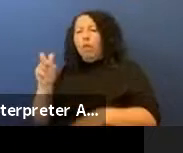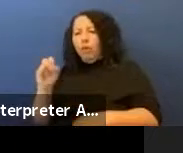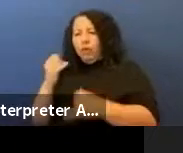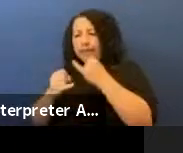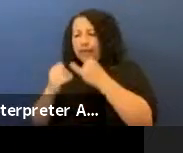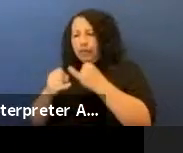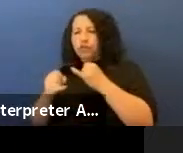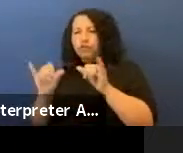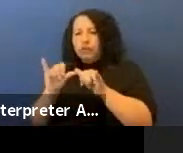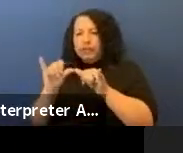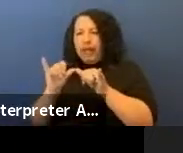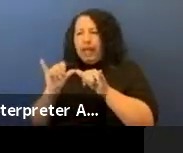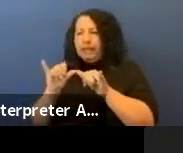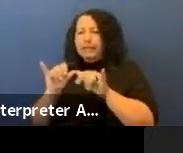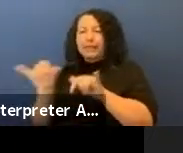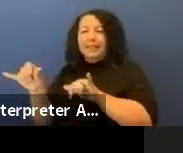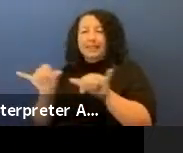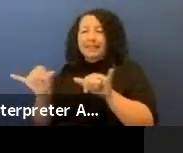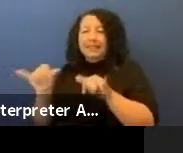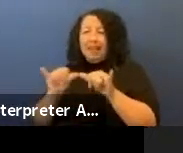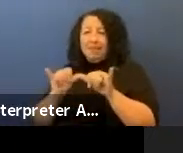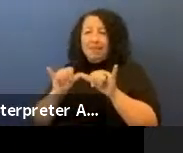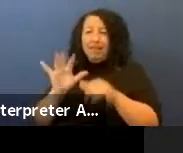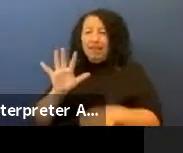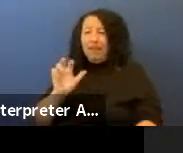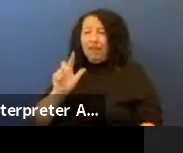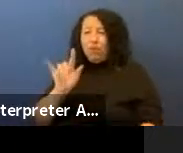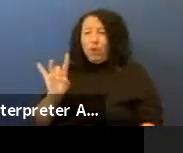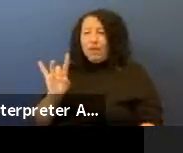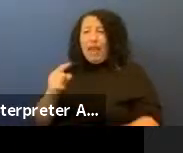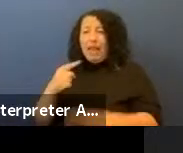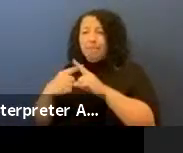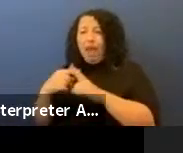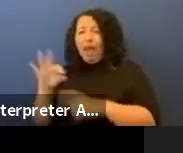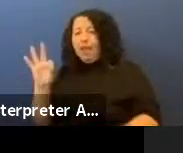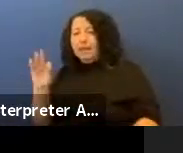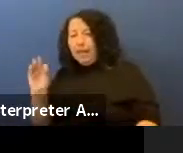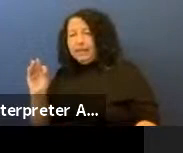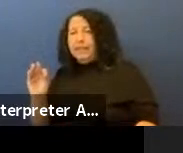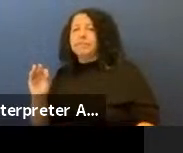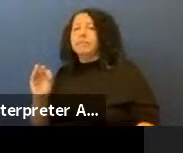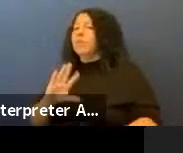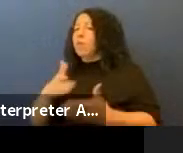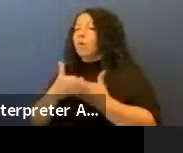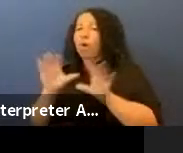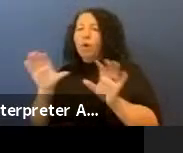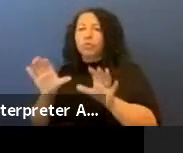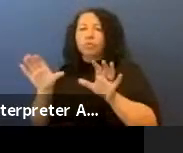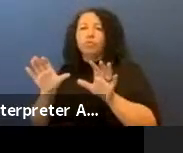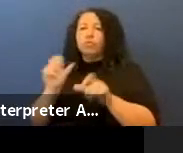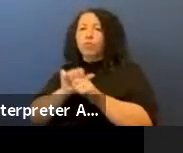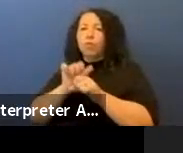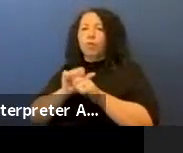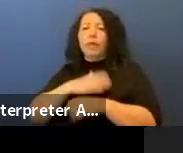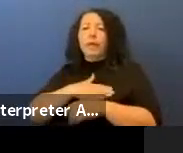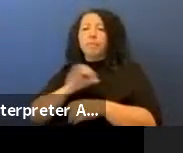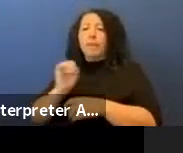the same size as 528 by 90. And these are all done in my studio that I have in Santa Fe and also in Oklahoma.